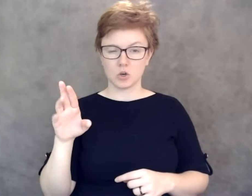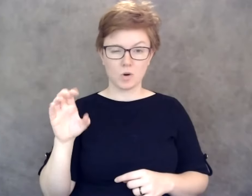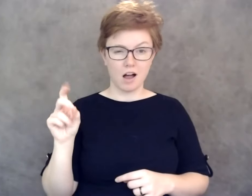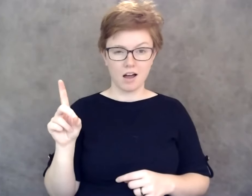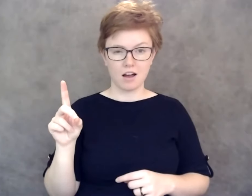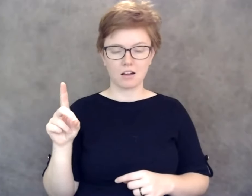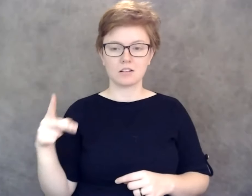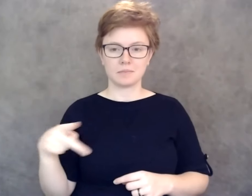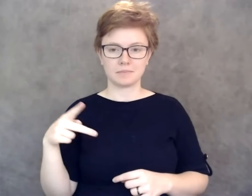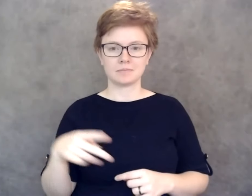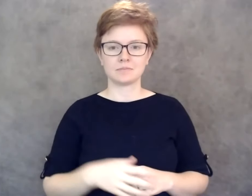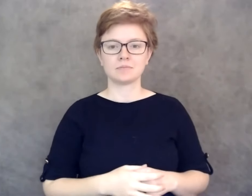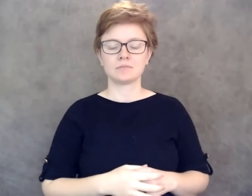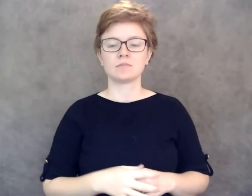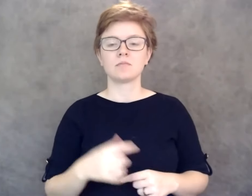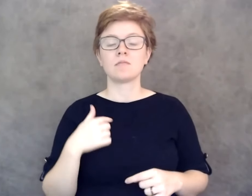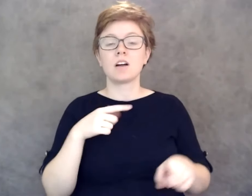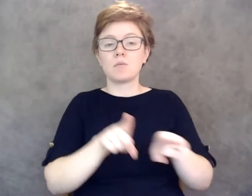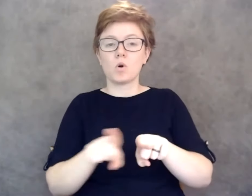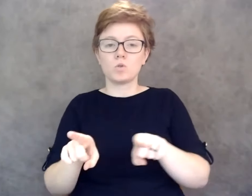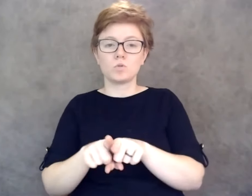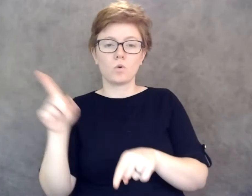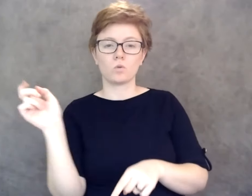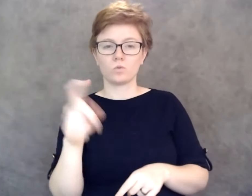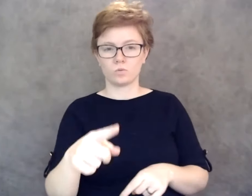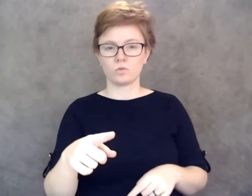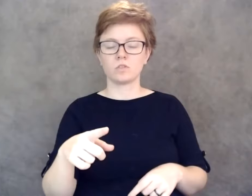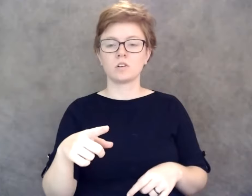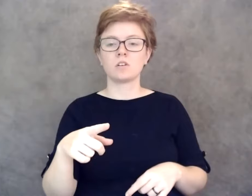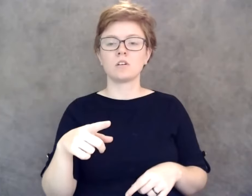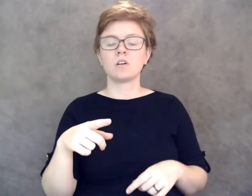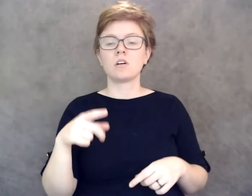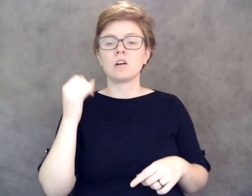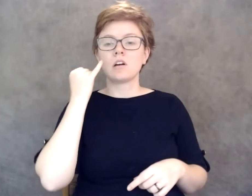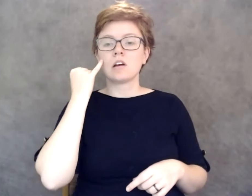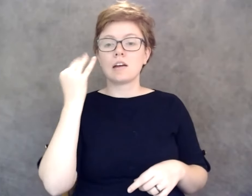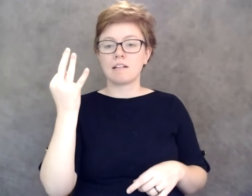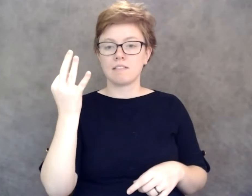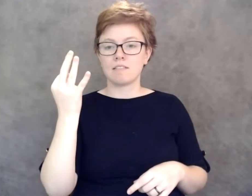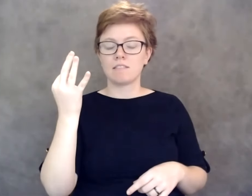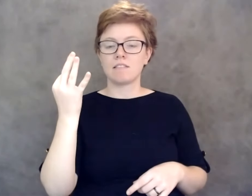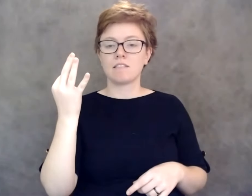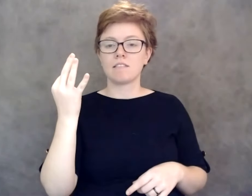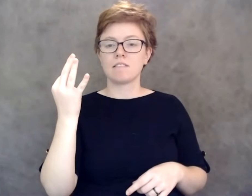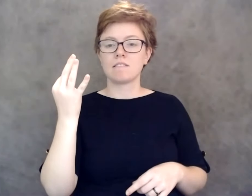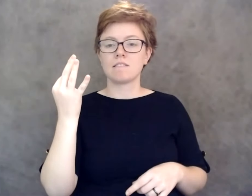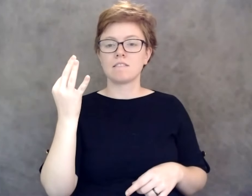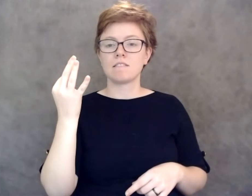I'm also wondering what somebody should do if a business refuses service when somebody is unable to wear a mask